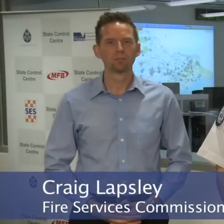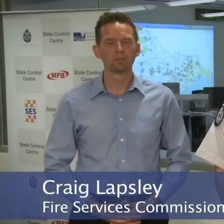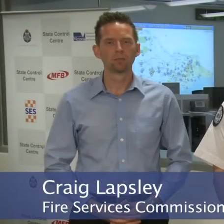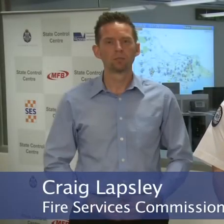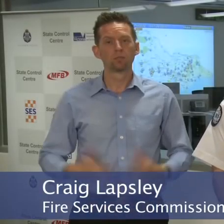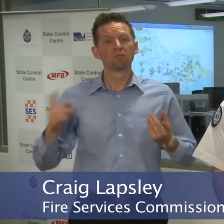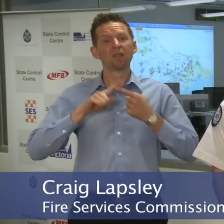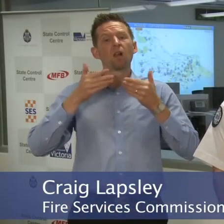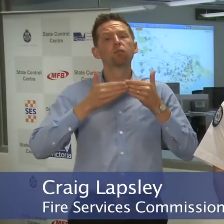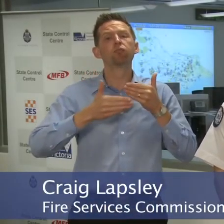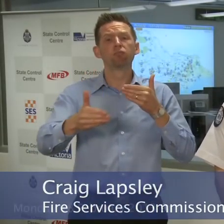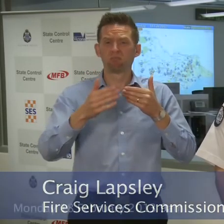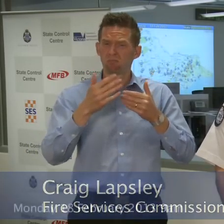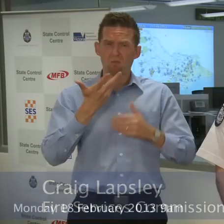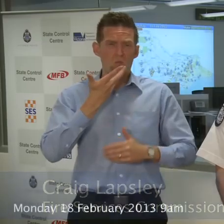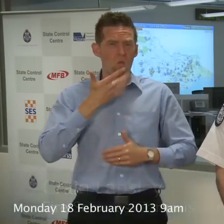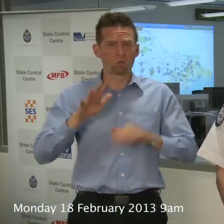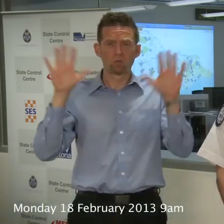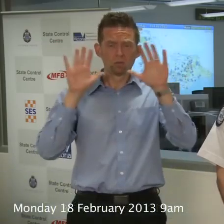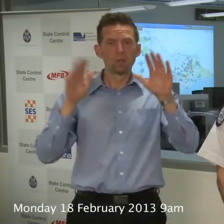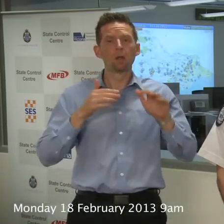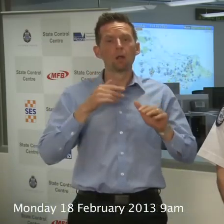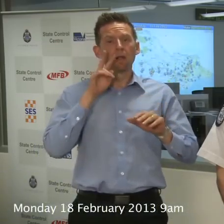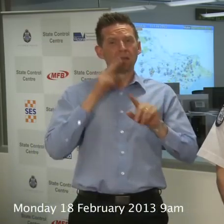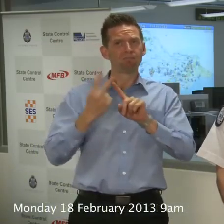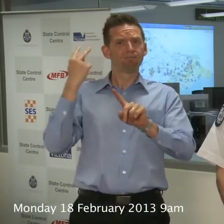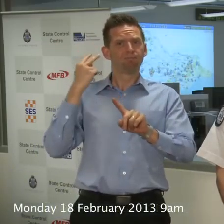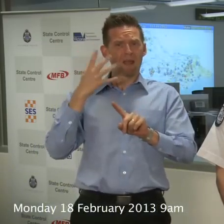Craig Lapsley - Fire condition update – 18 February 2013 We're still in a very hot period. We’ve noticed in the last number of days that there's been a lot of lightning around